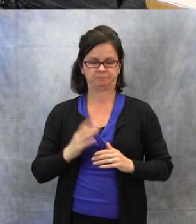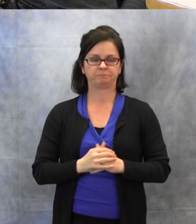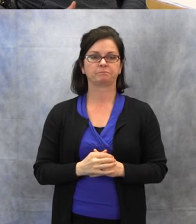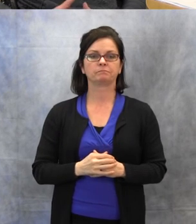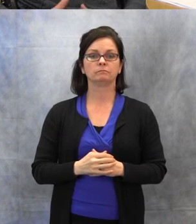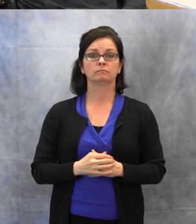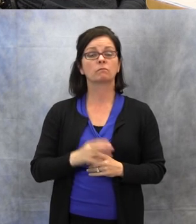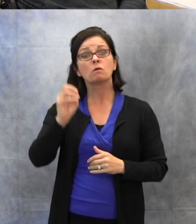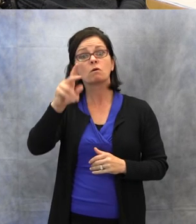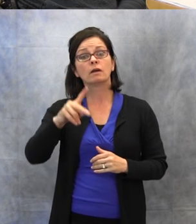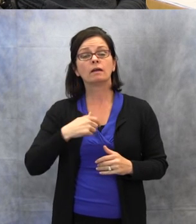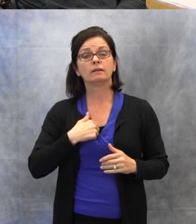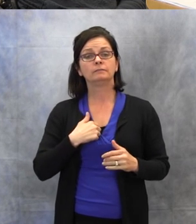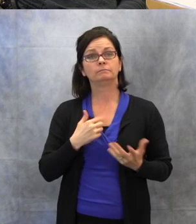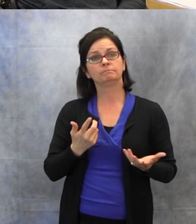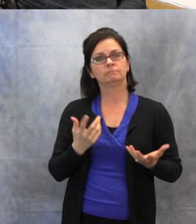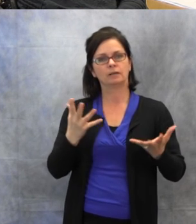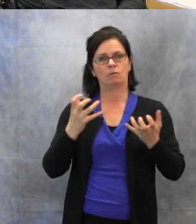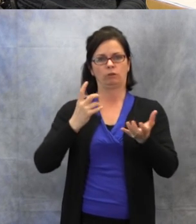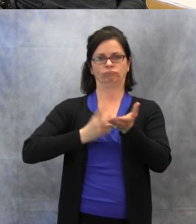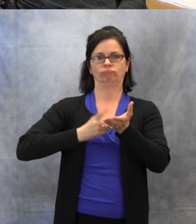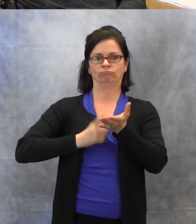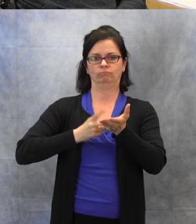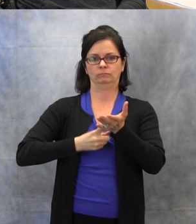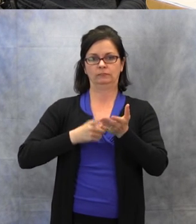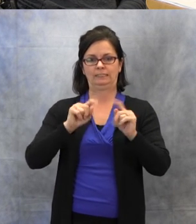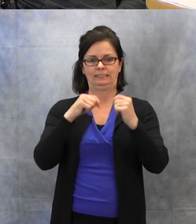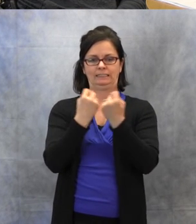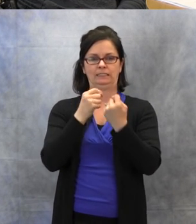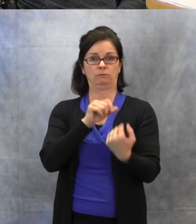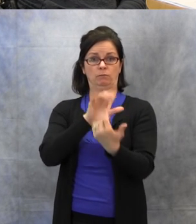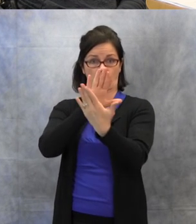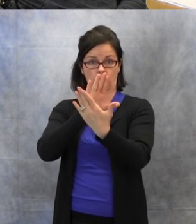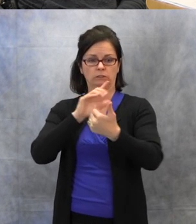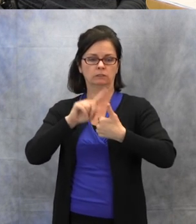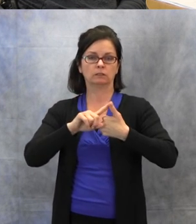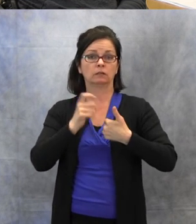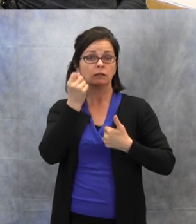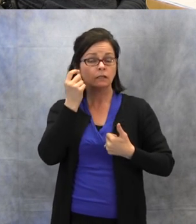First thing, I would like to talk about is team approach. With the Deaf and Hard of Hearing students